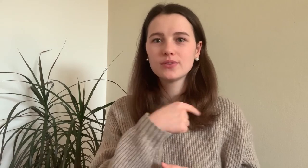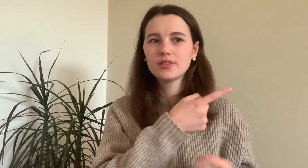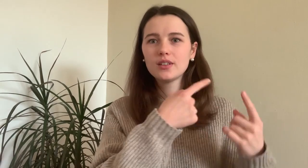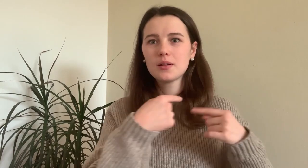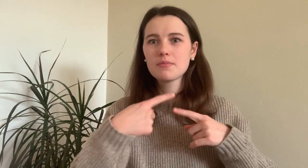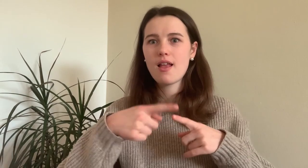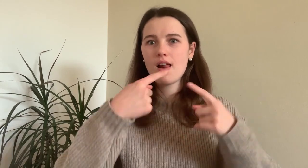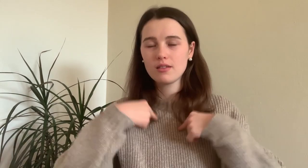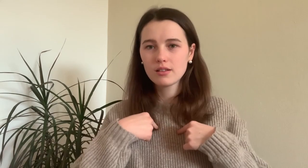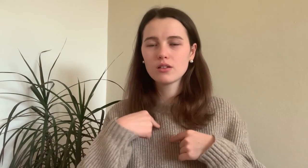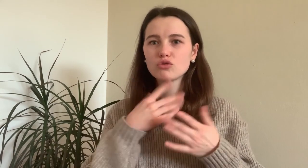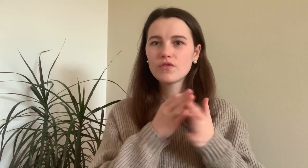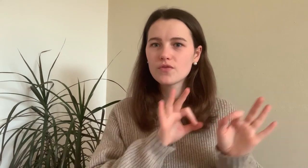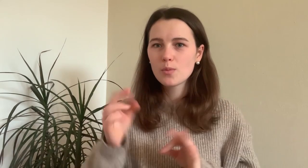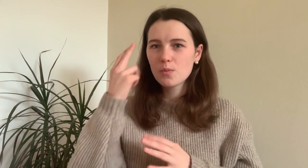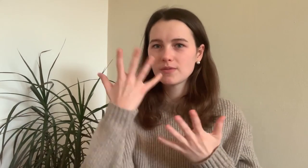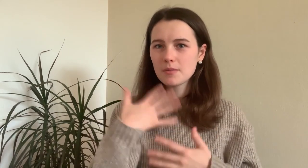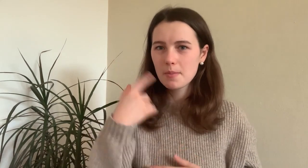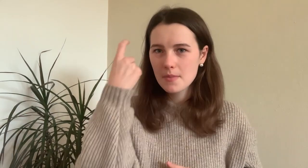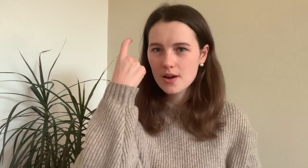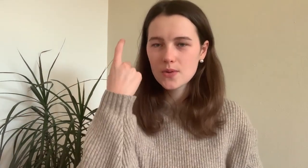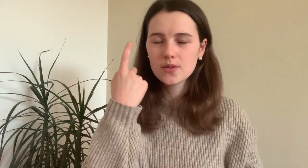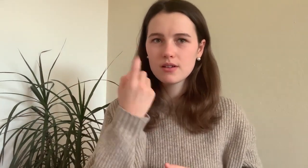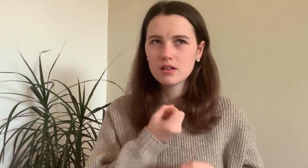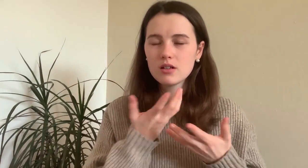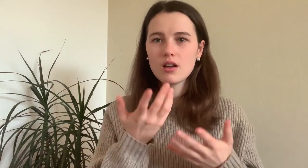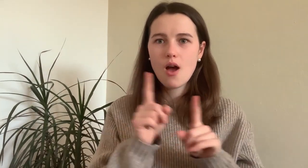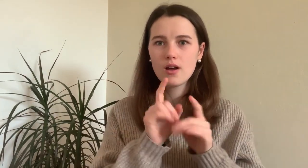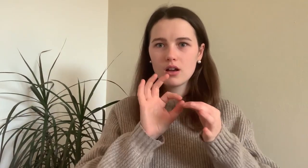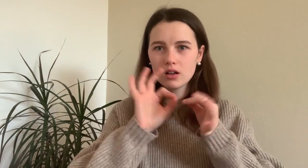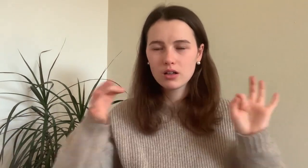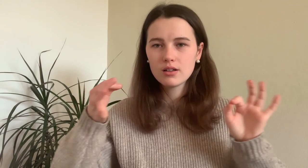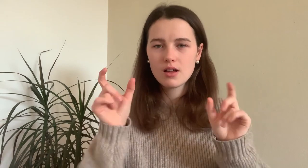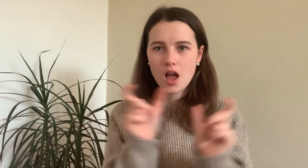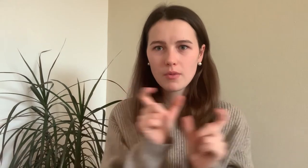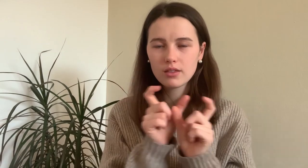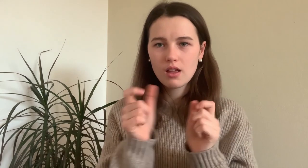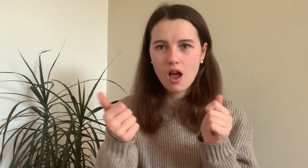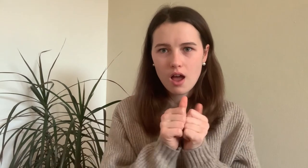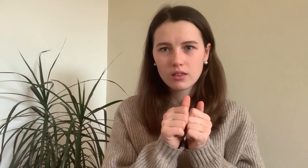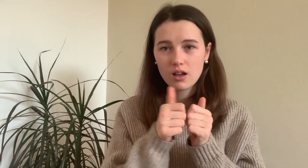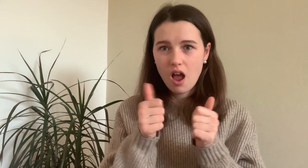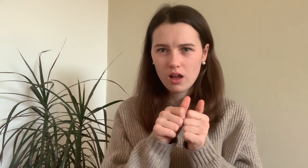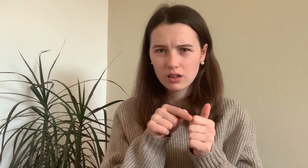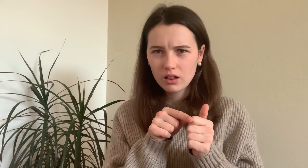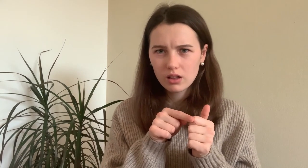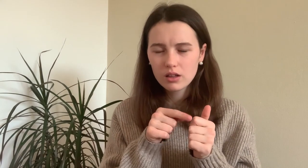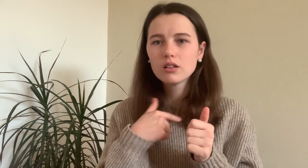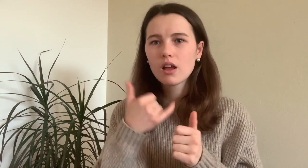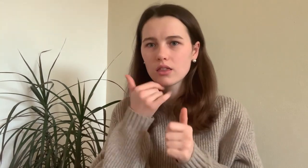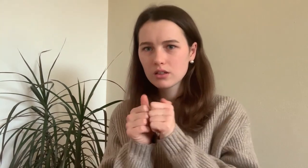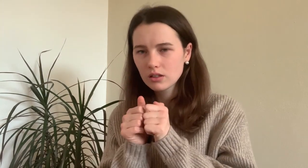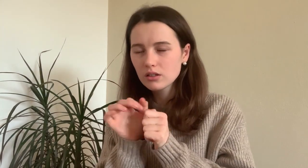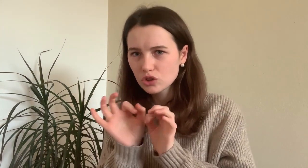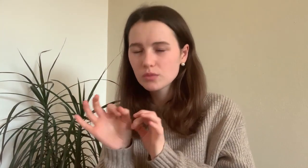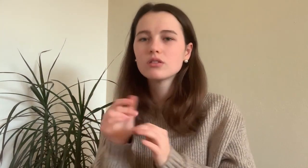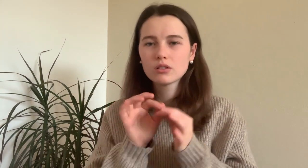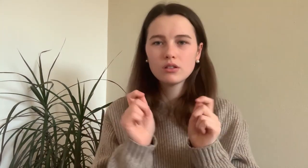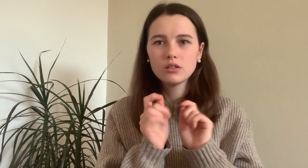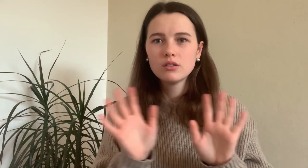So it was almost my turn. I had it all planned in my head...the structure of my sentence and what article to use... I checked it on my phone to be sure.